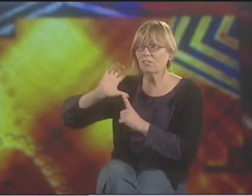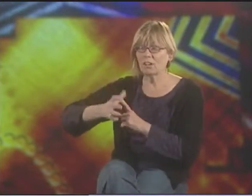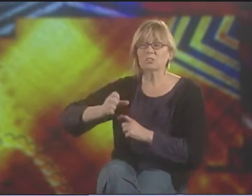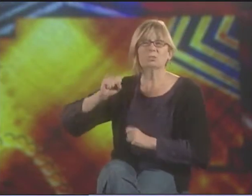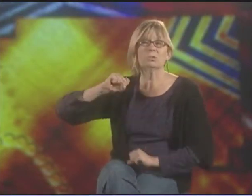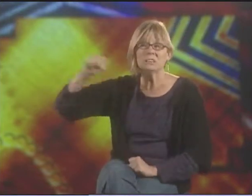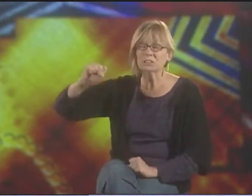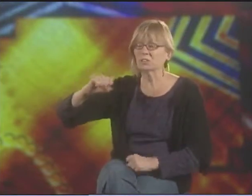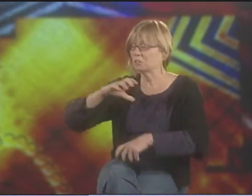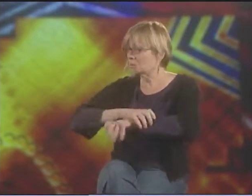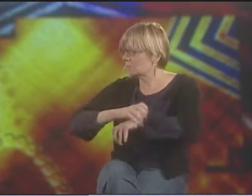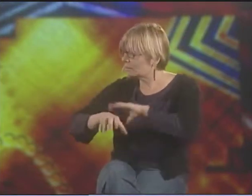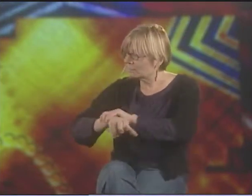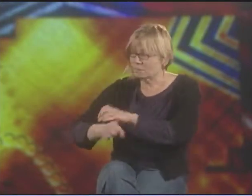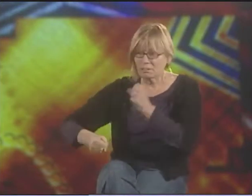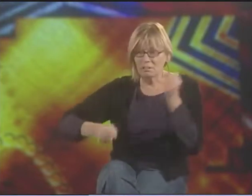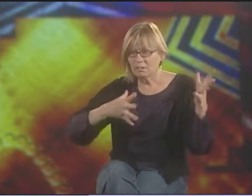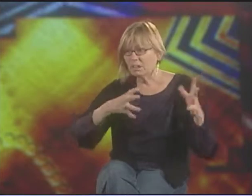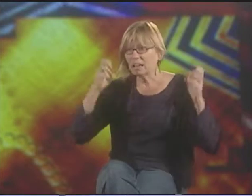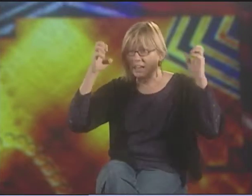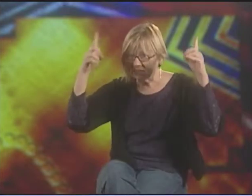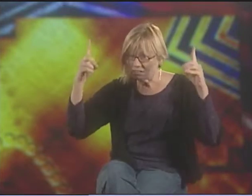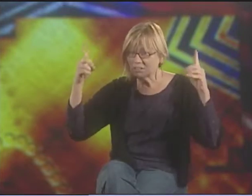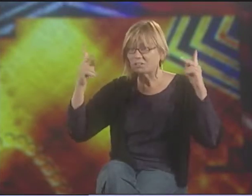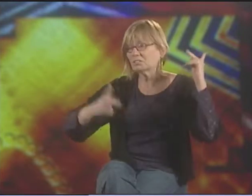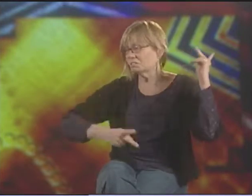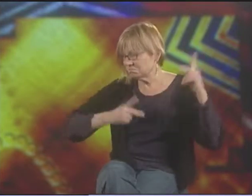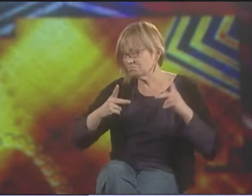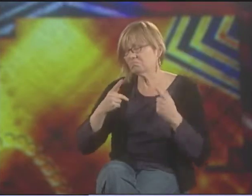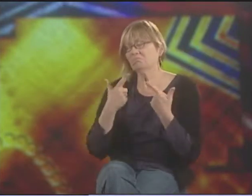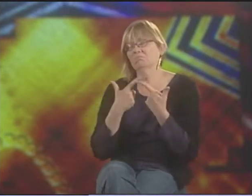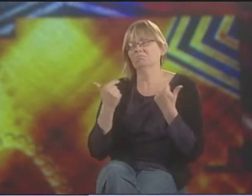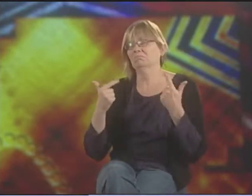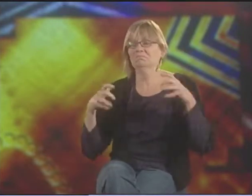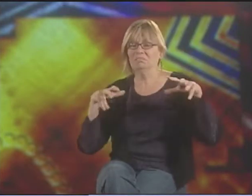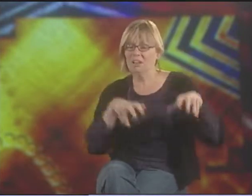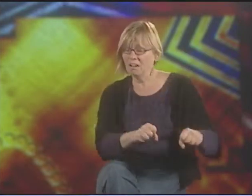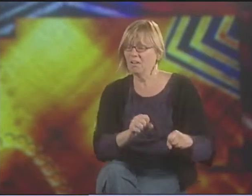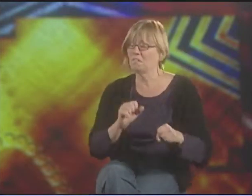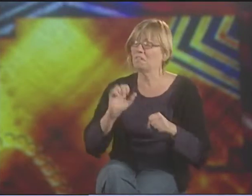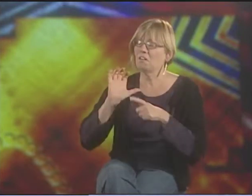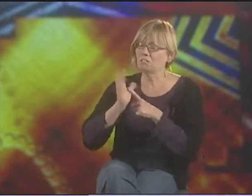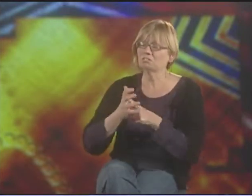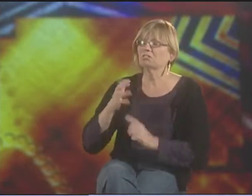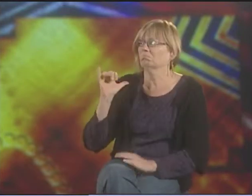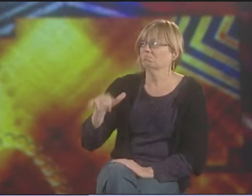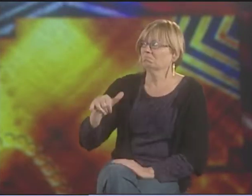SO THERE'S A STRONG RESISTANCE TO HEARING CULTURE IN THIS POEM BY TAKING OFF THESE SHACKLES OF THE EDUCATIONAL PARADIGMS